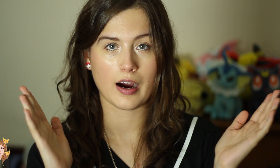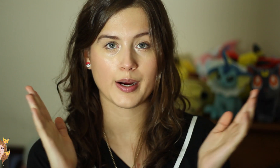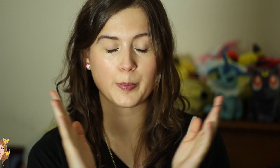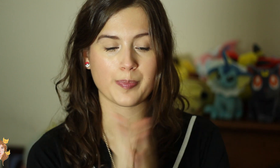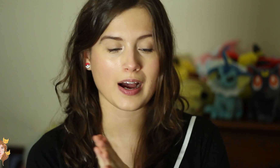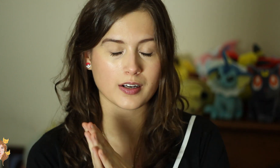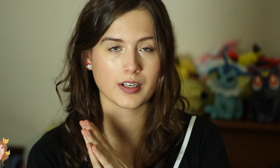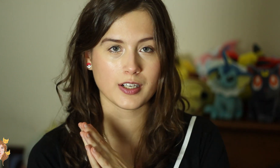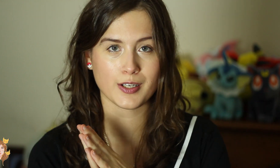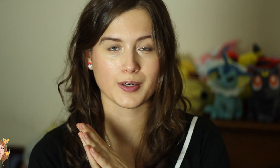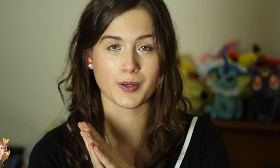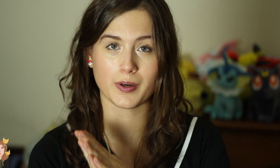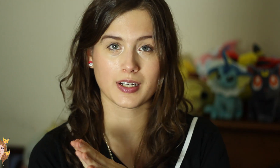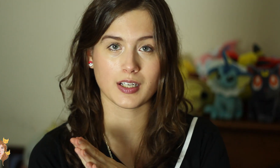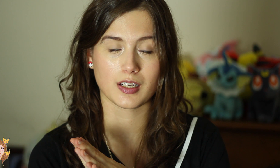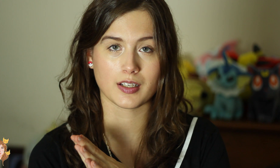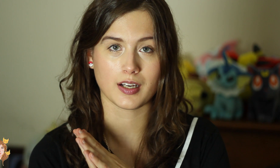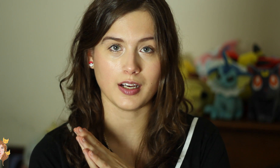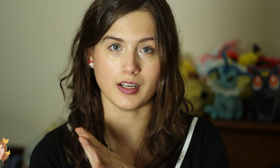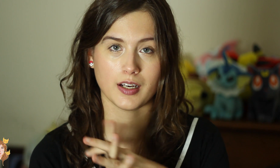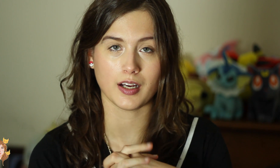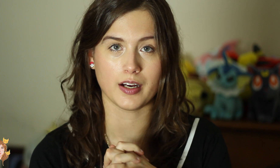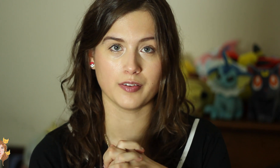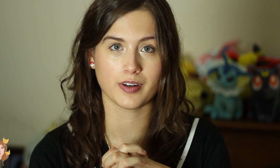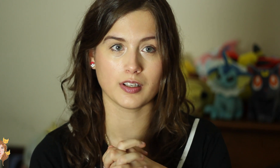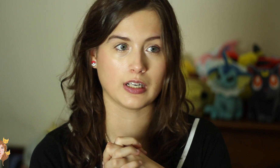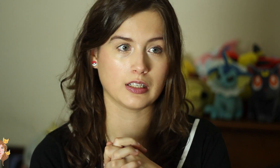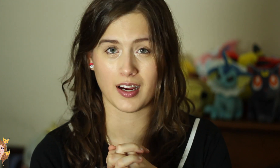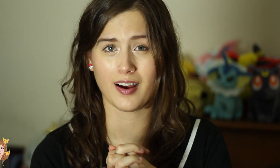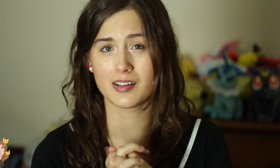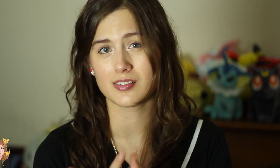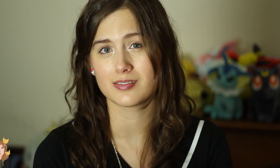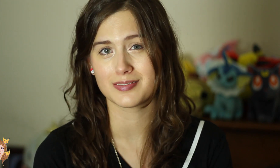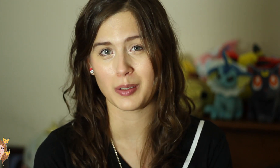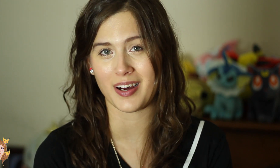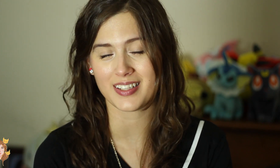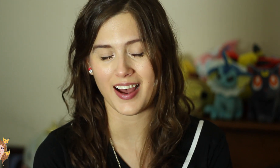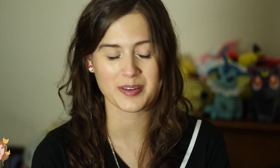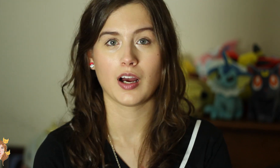I am back in North Carolina and I am very sad about that.